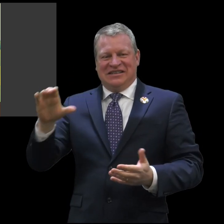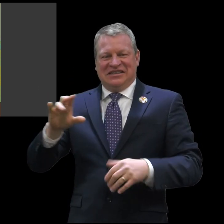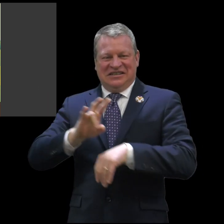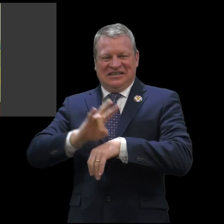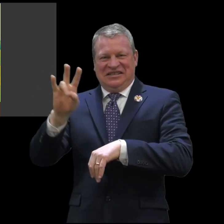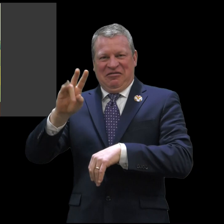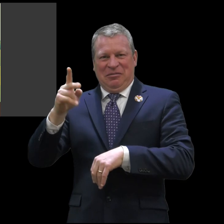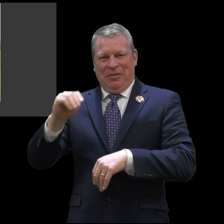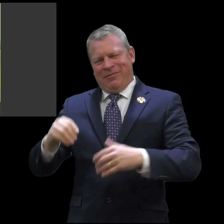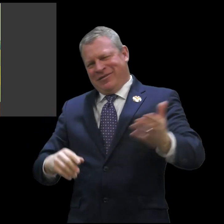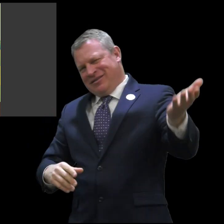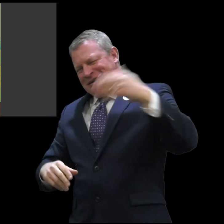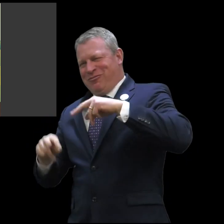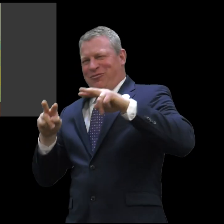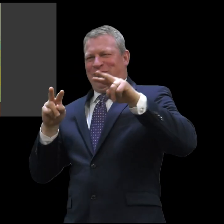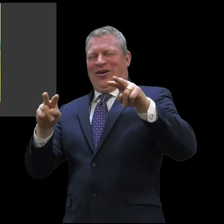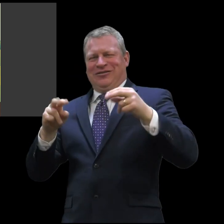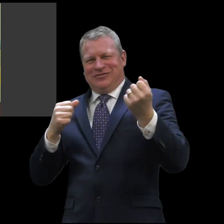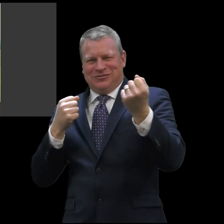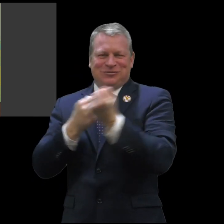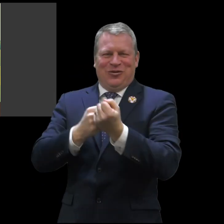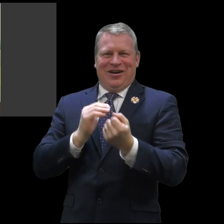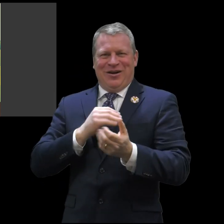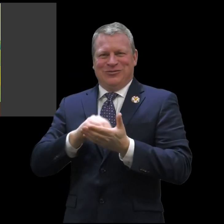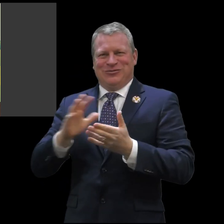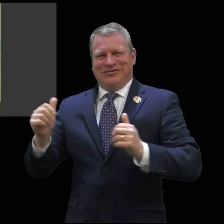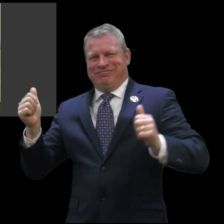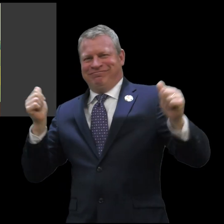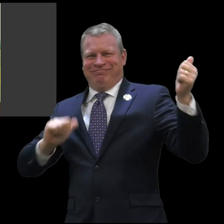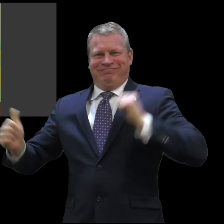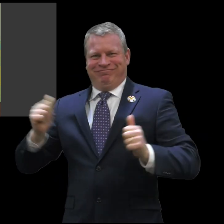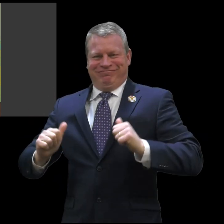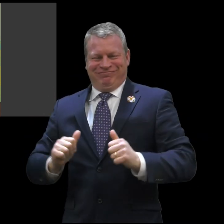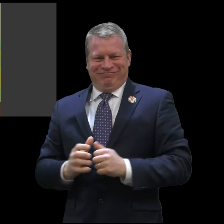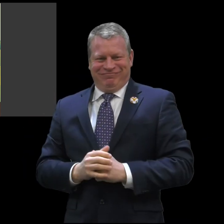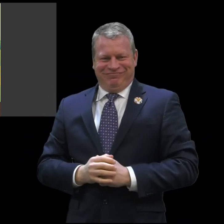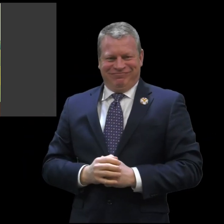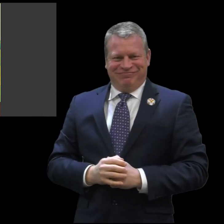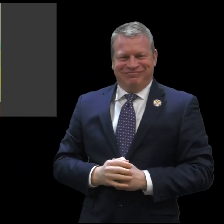Rockwell Visual Communication Center at 7:00 p.m. Come join us and support our